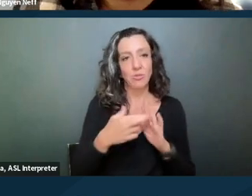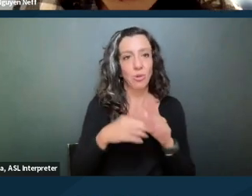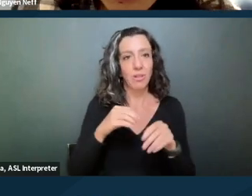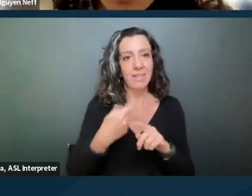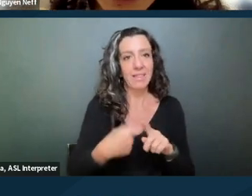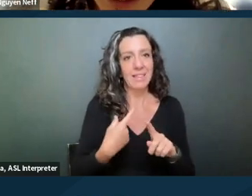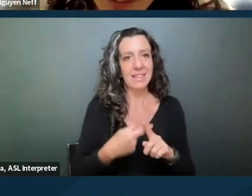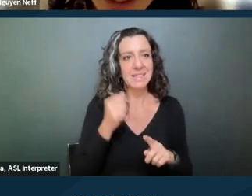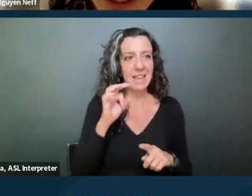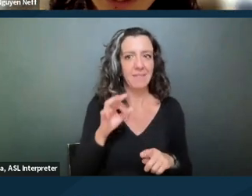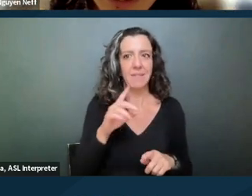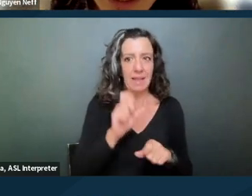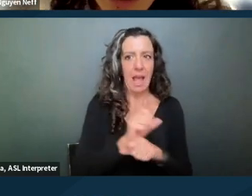So that's another thing that I would ask.